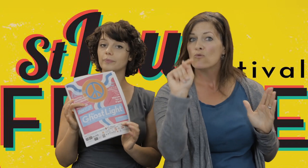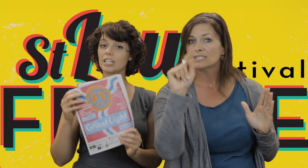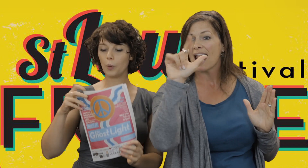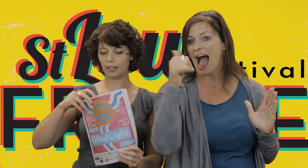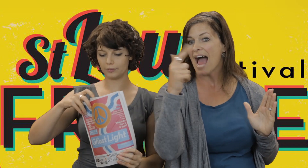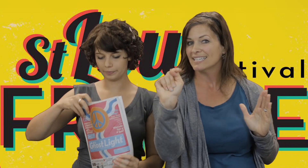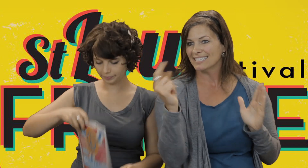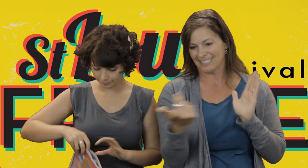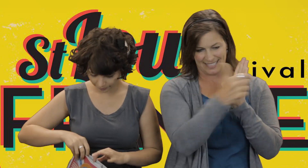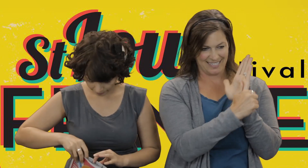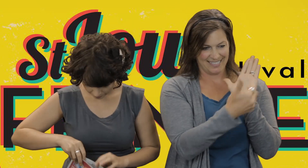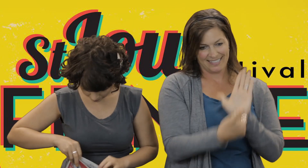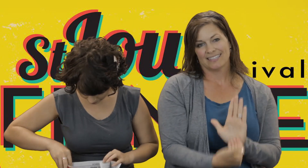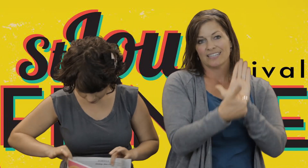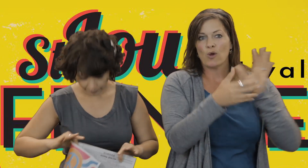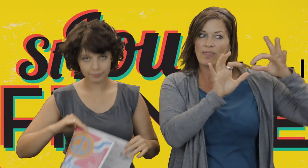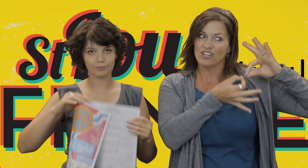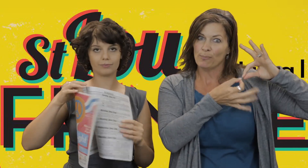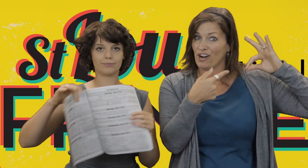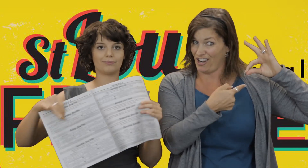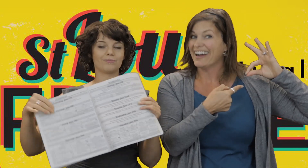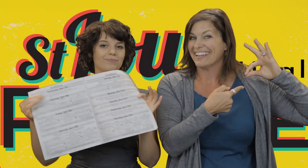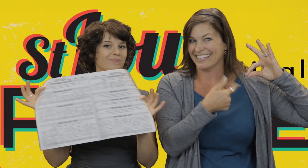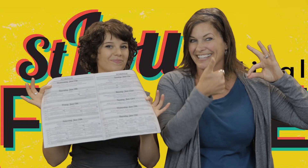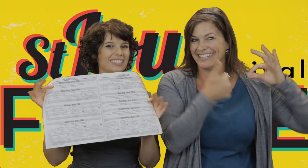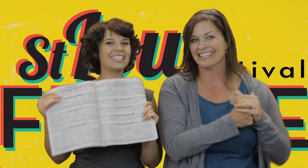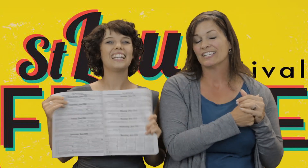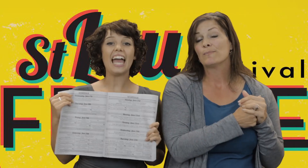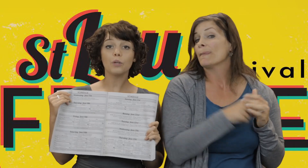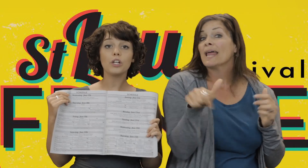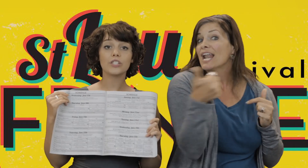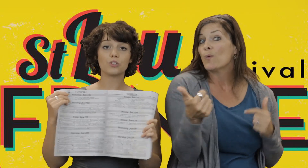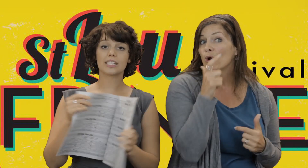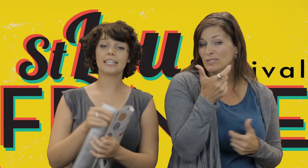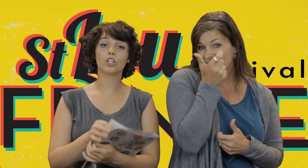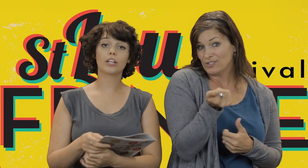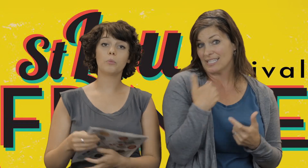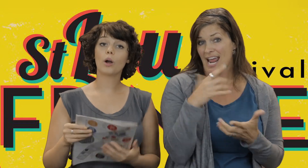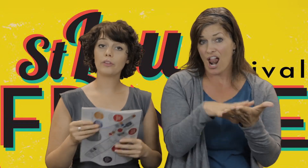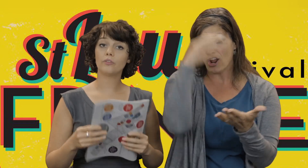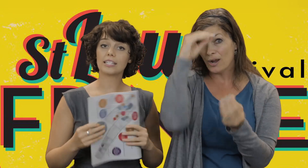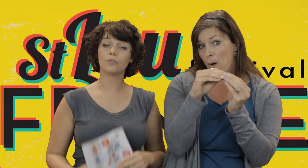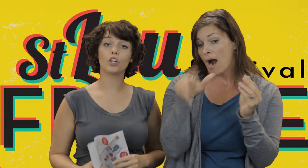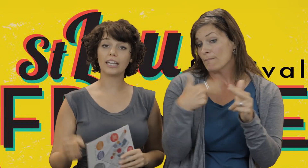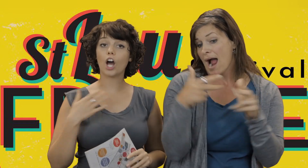Anyone who's interested in learning more about the Festival,